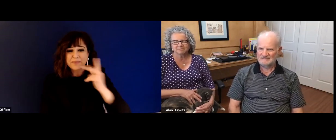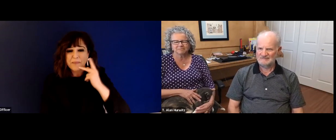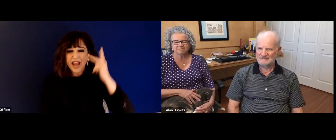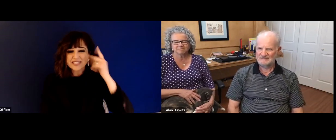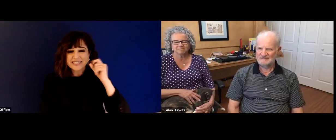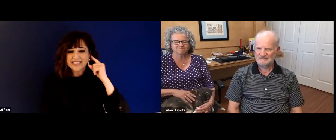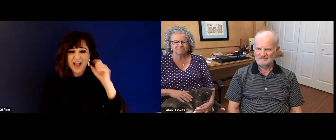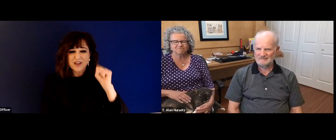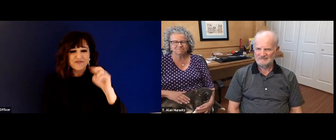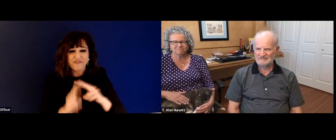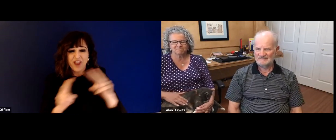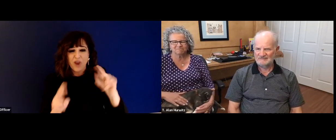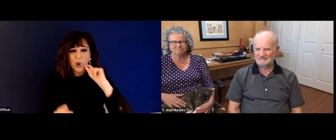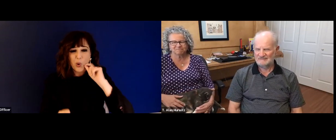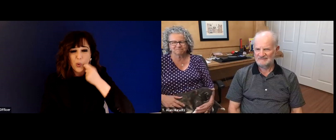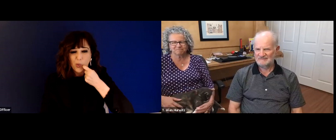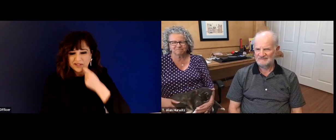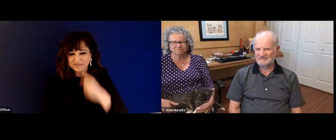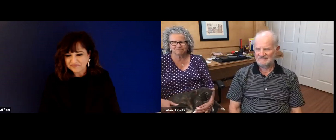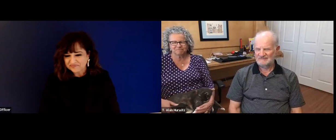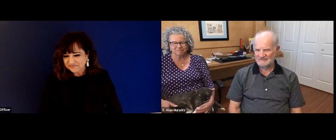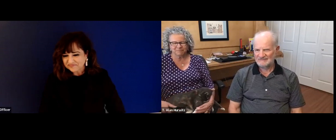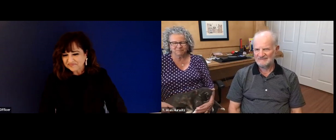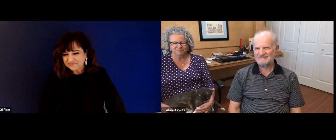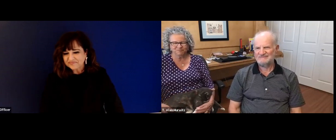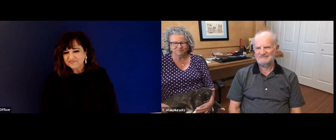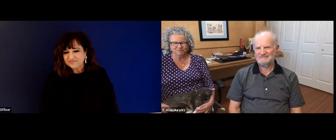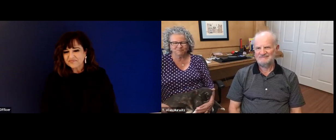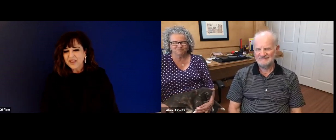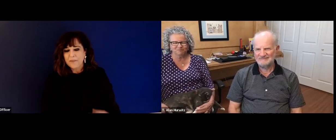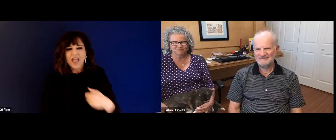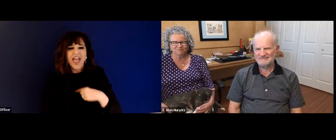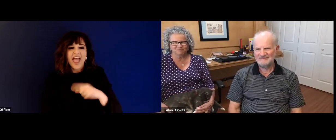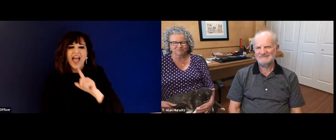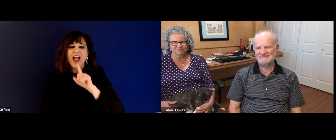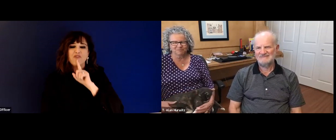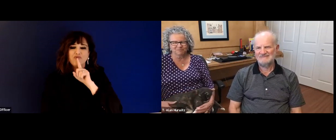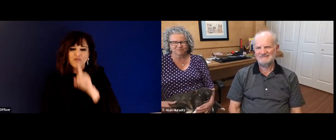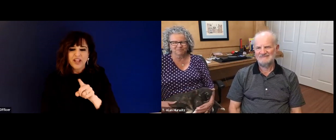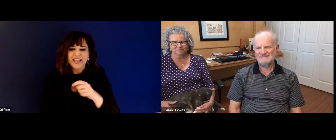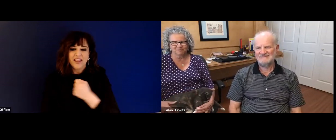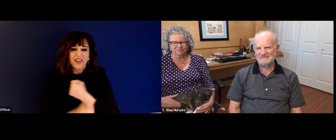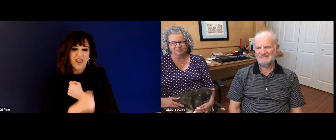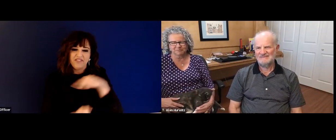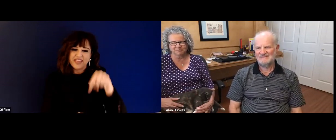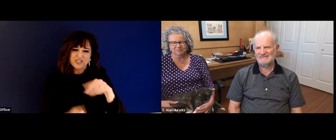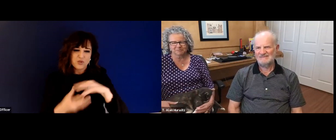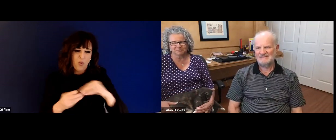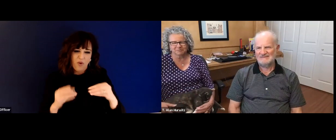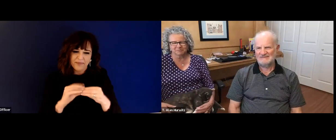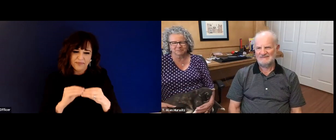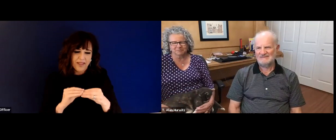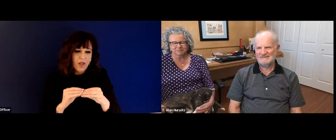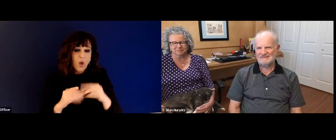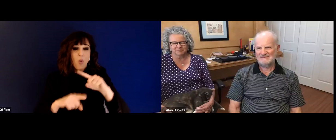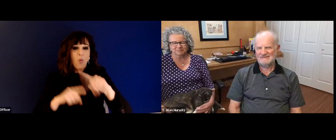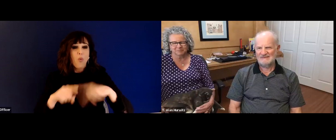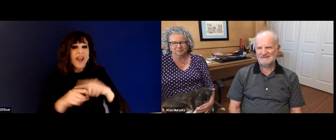And he's always striving for the best. It's amazing. You know, I wish I could have met his parents, his parents sounds so